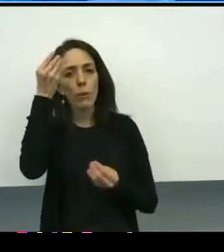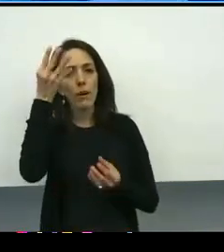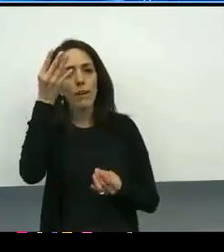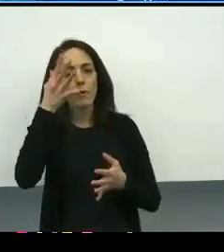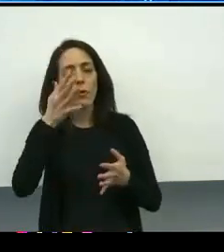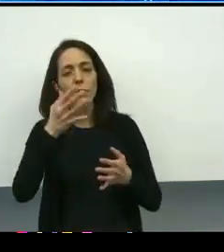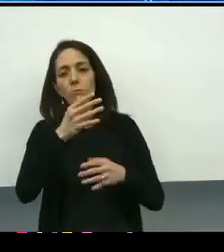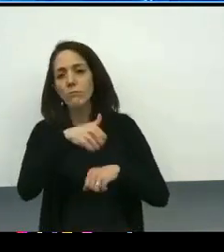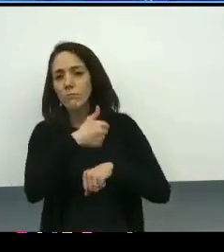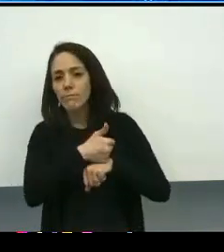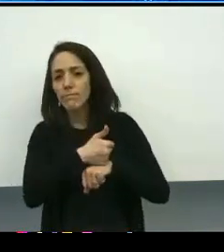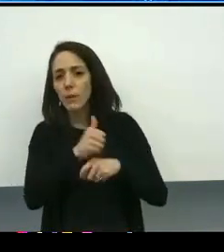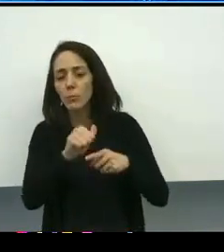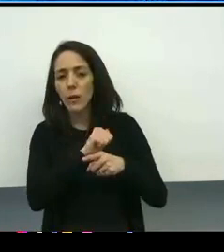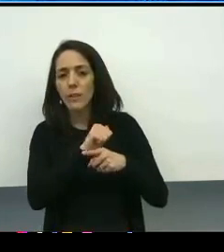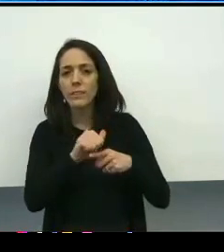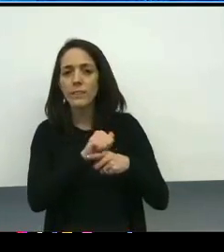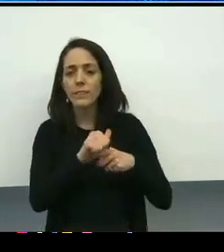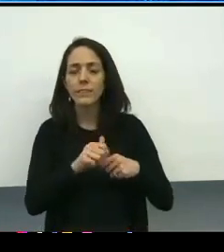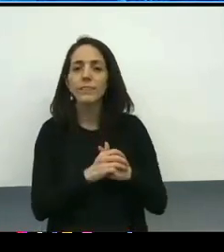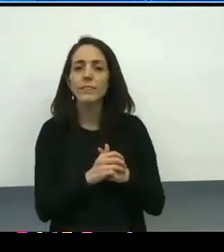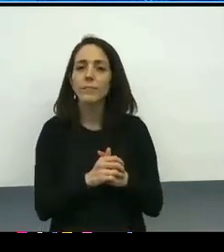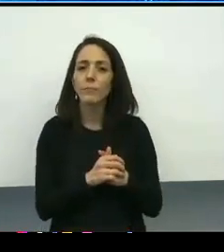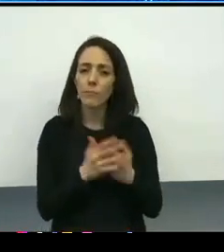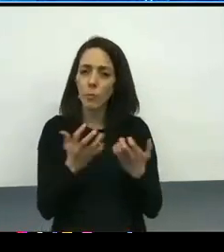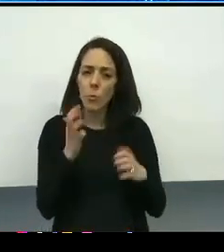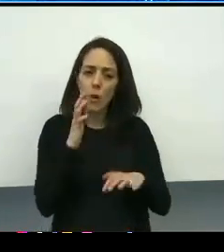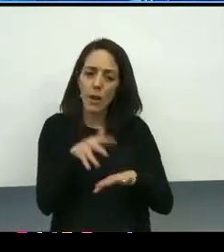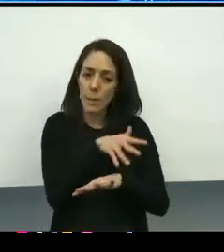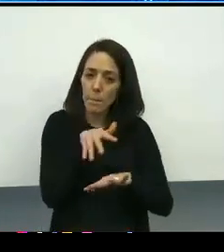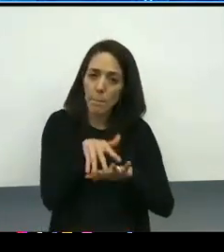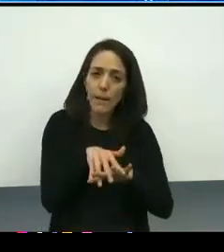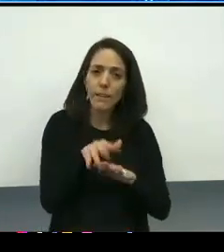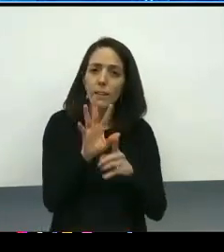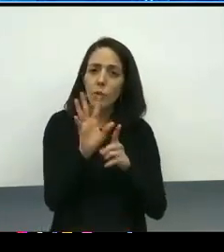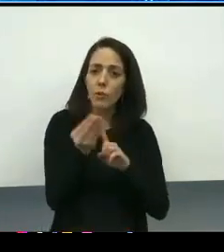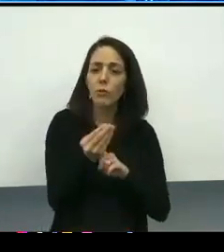And we want this to not only be embedded into the culture of the institution,